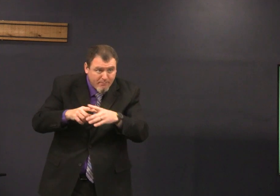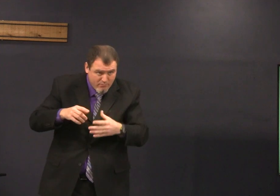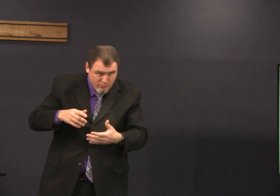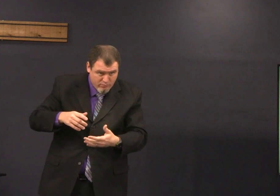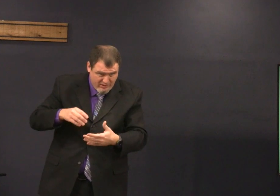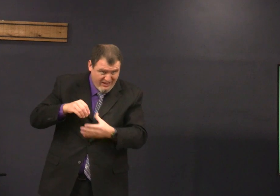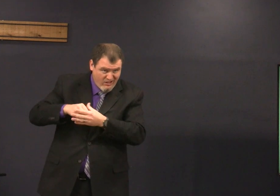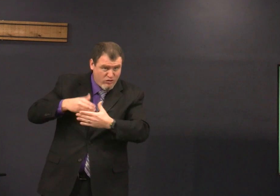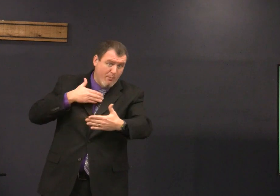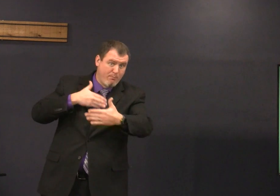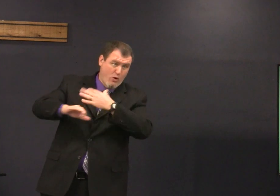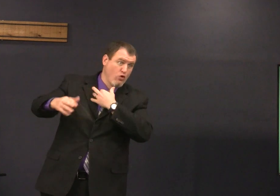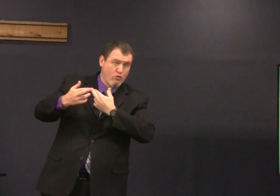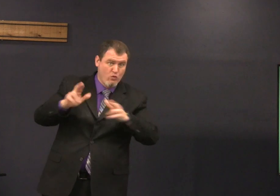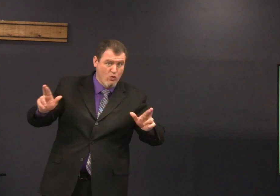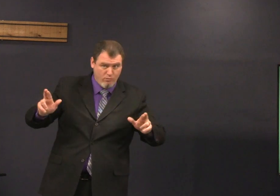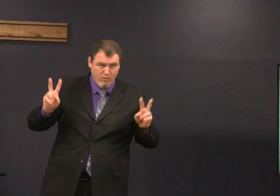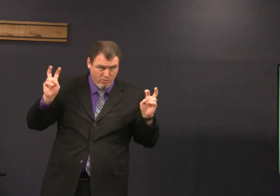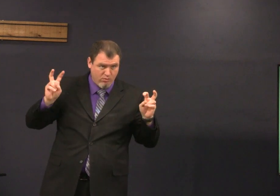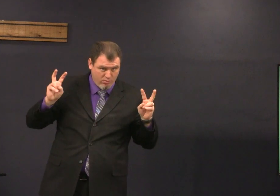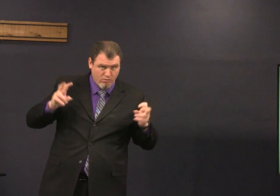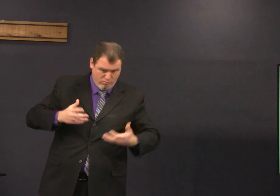the second Shepherd had told them that in um